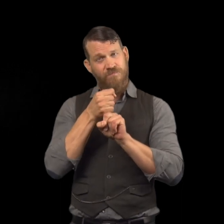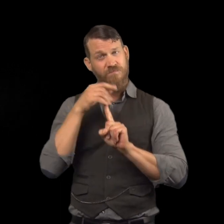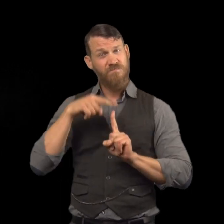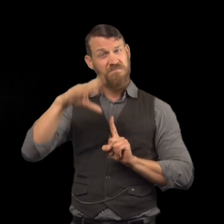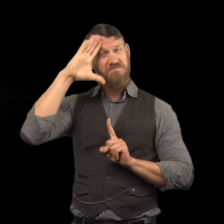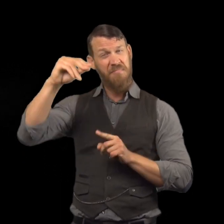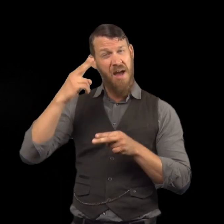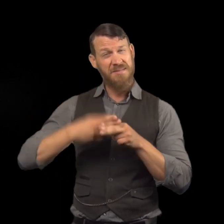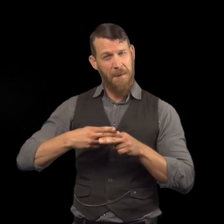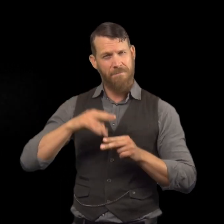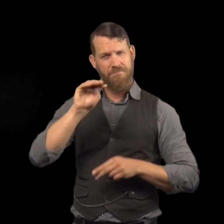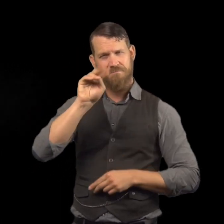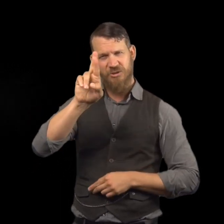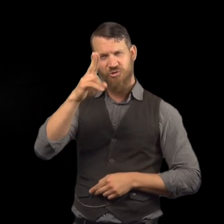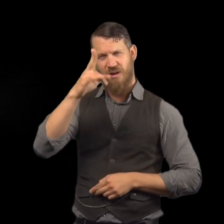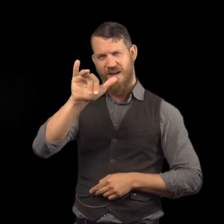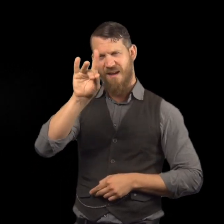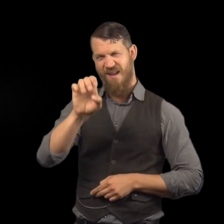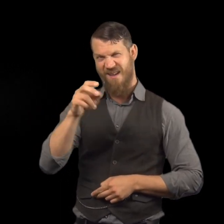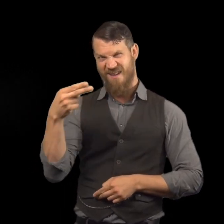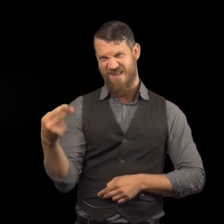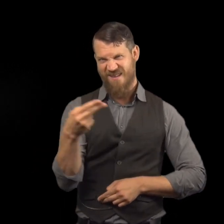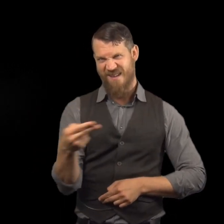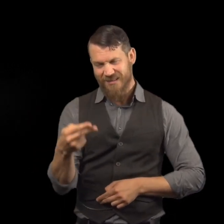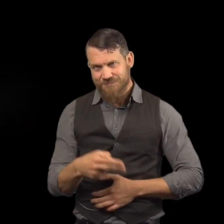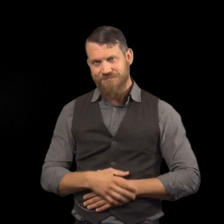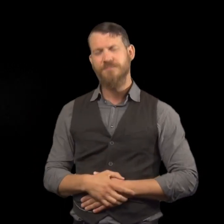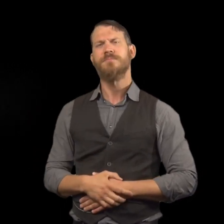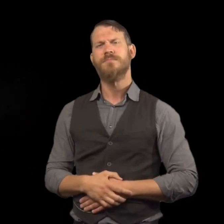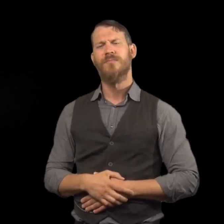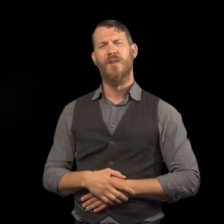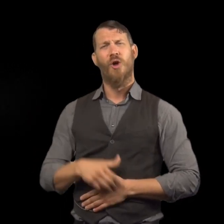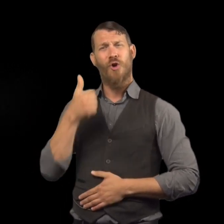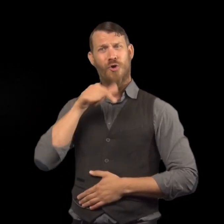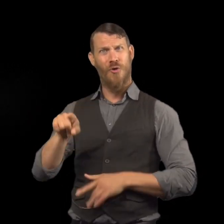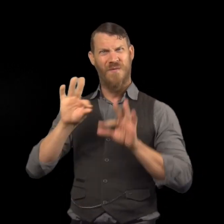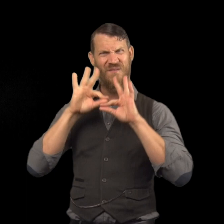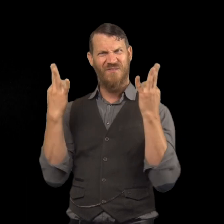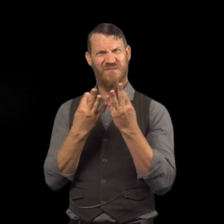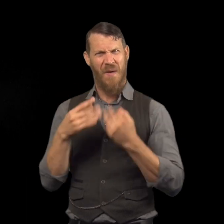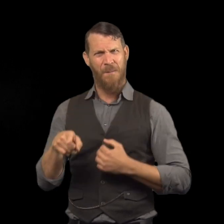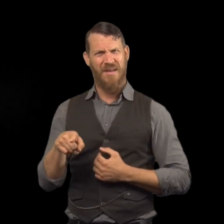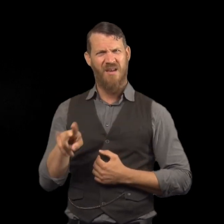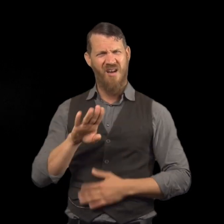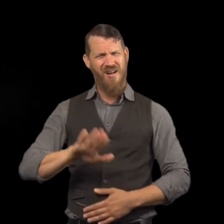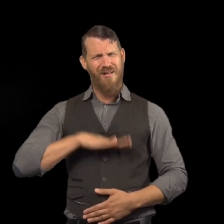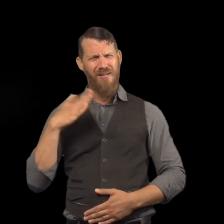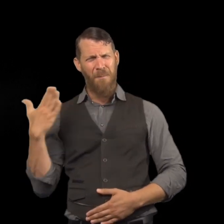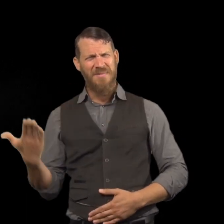Richard had seen this, and ran up to the man to get the man, and found his name to be Mr. Hyde.